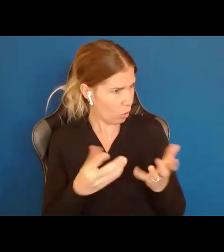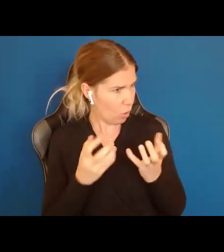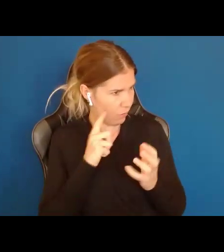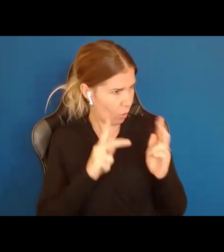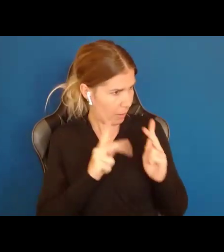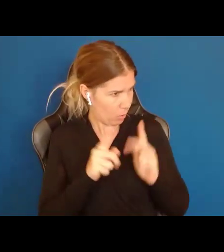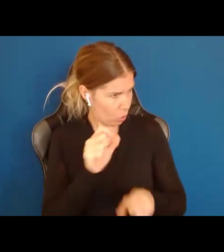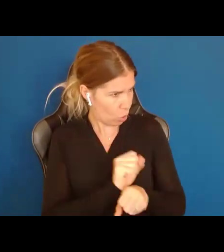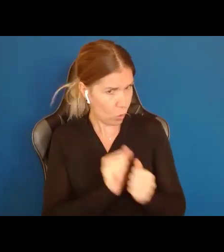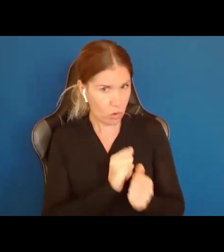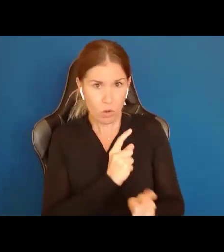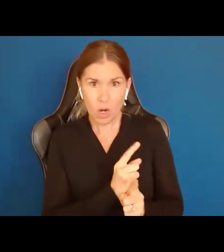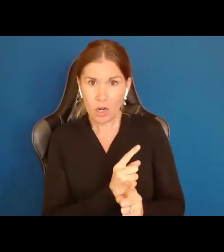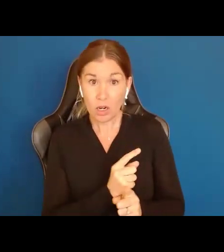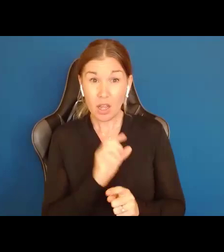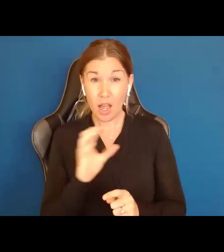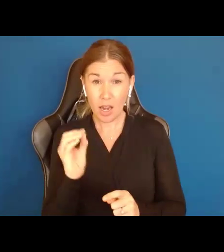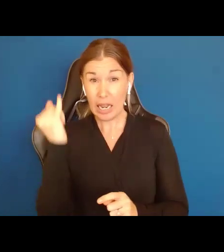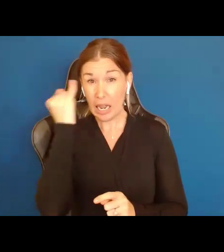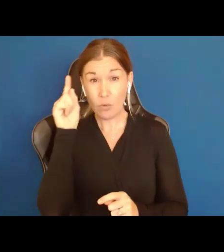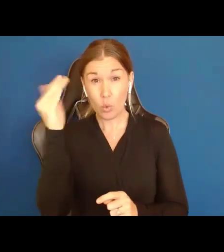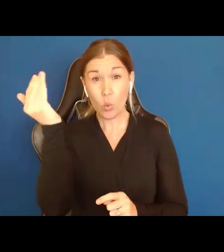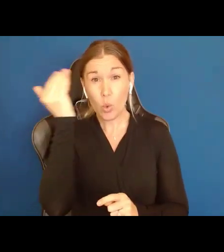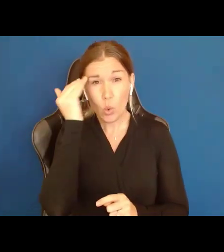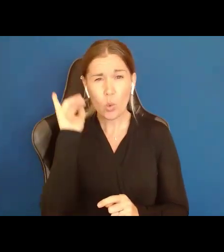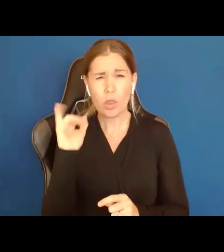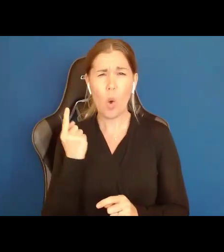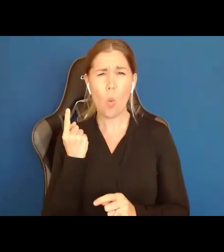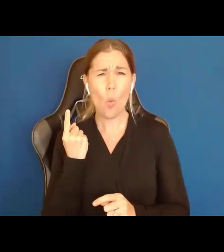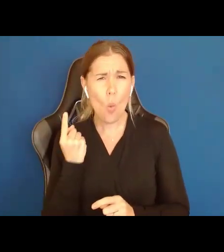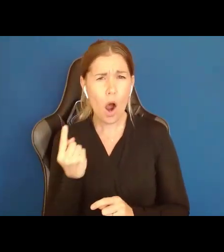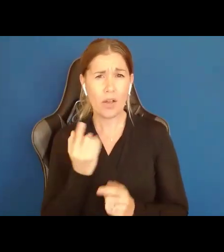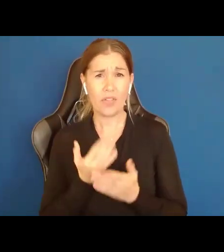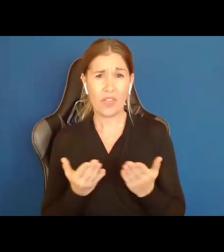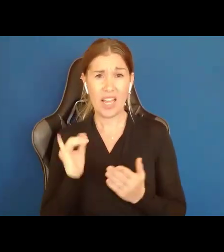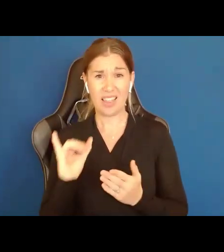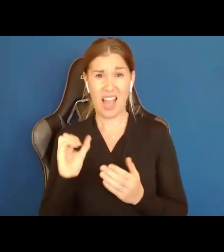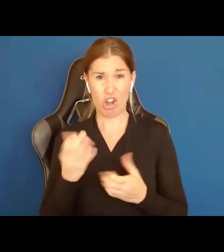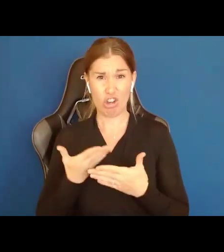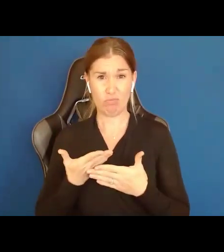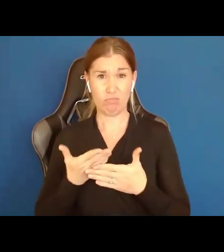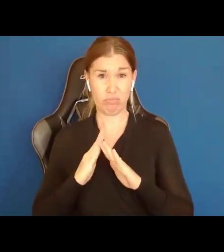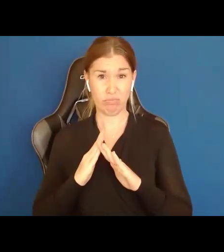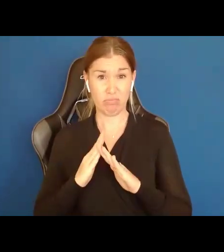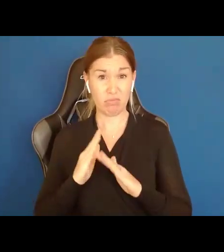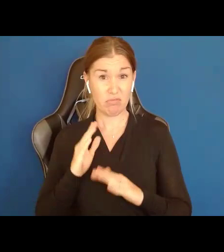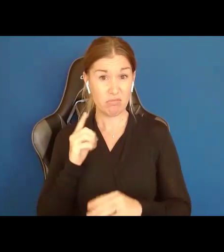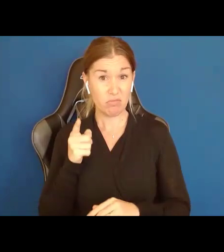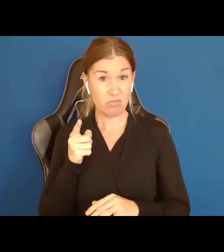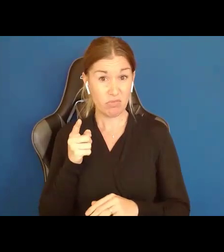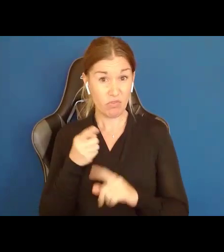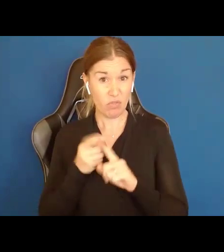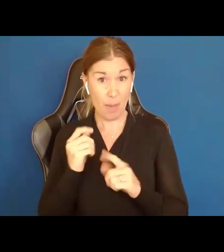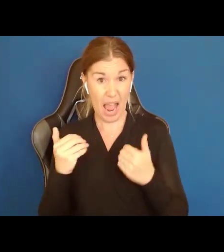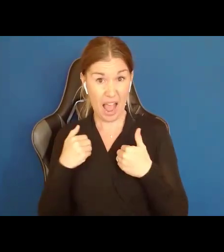knew that the one thing that could be standing in between having this and not having this was having